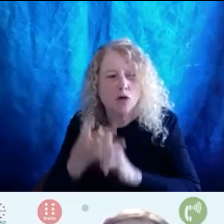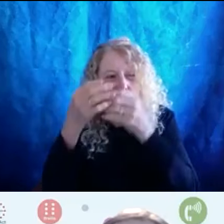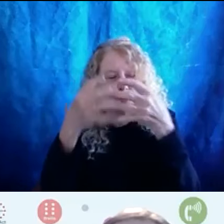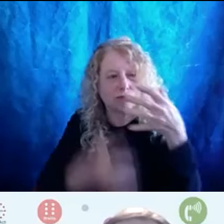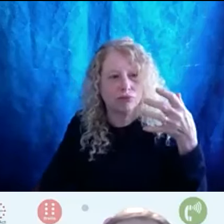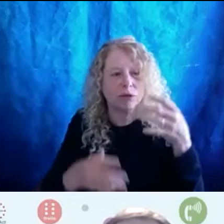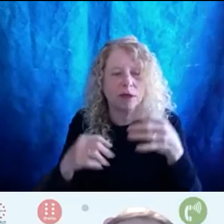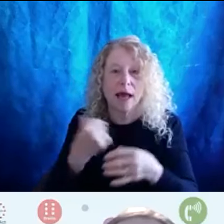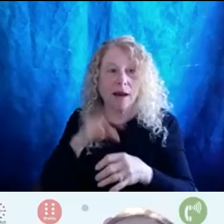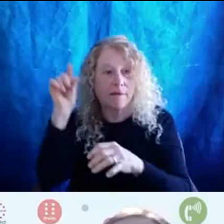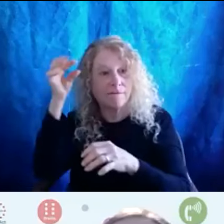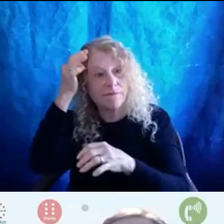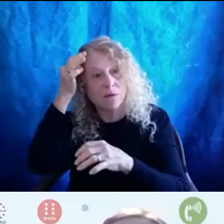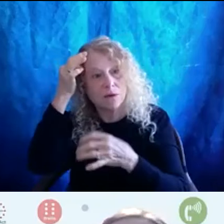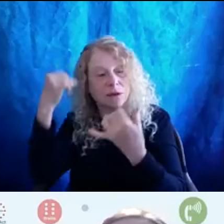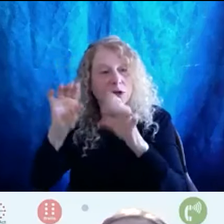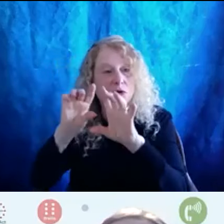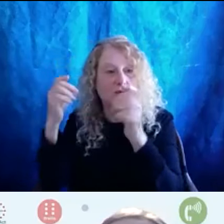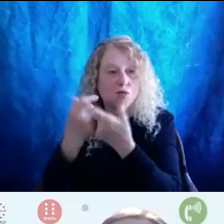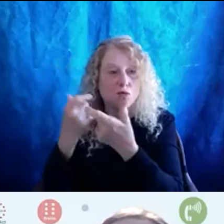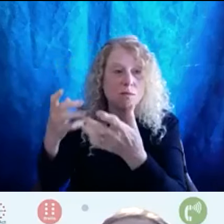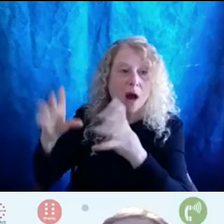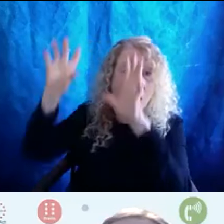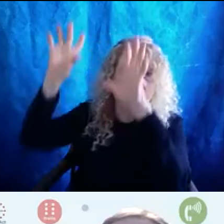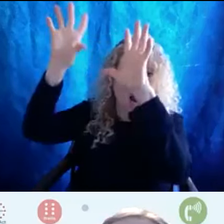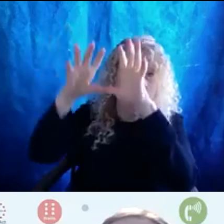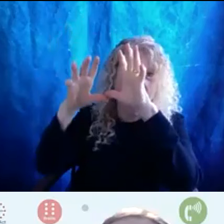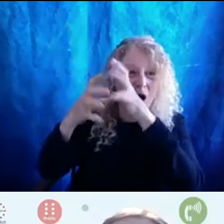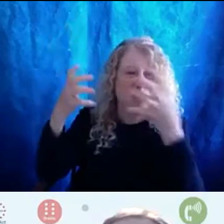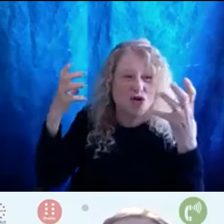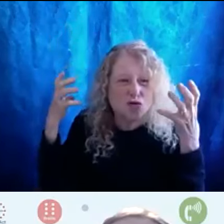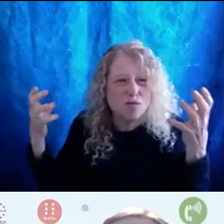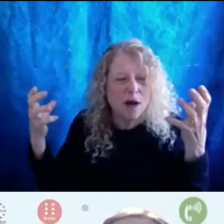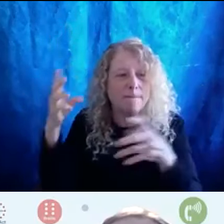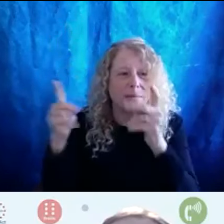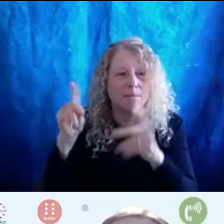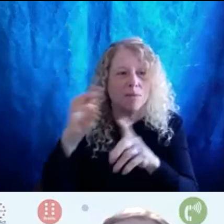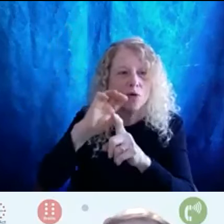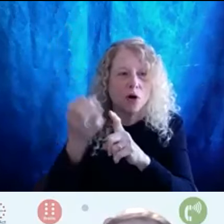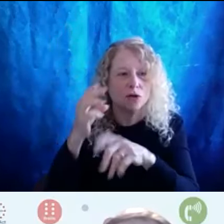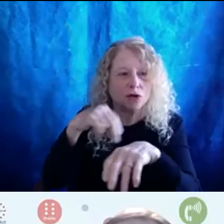federal side group huge amounts of of. People, cultures, nations, languages,